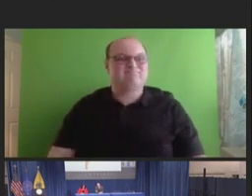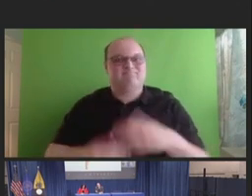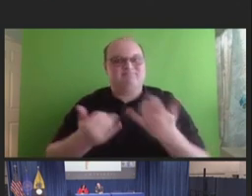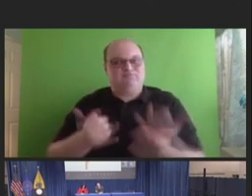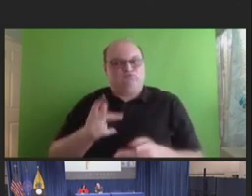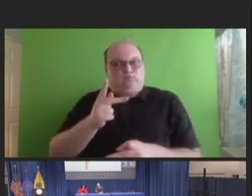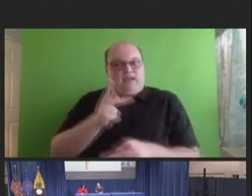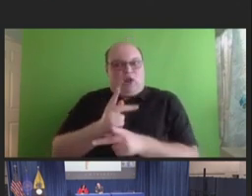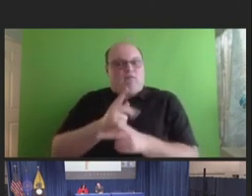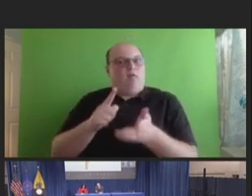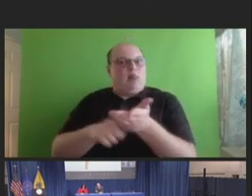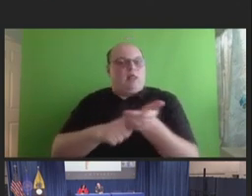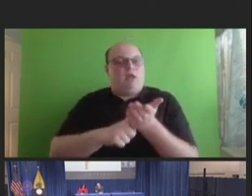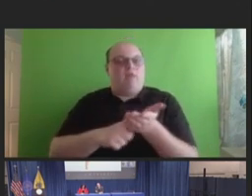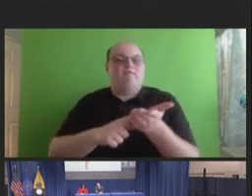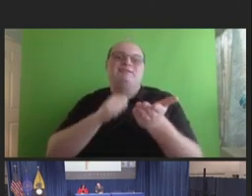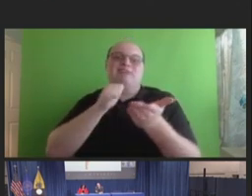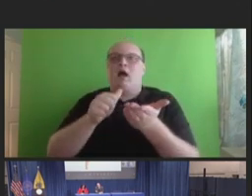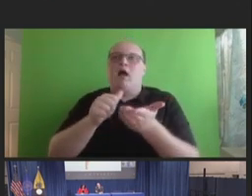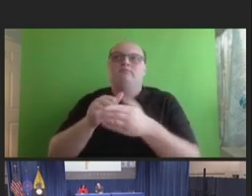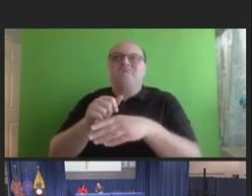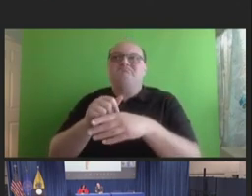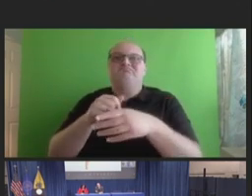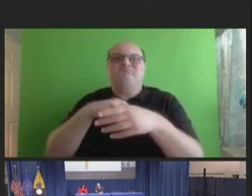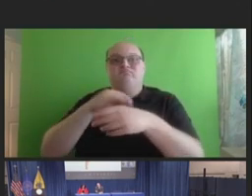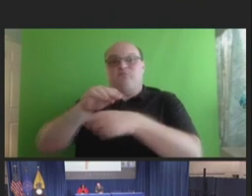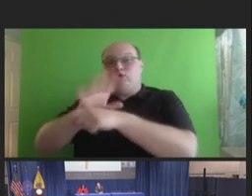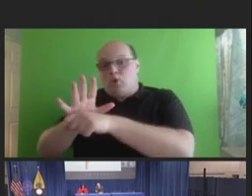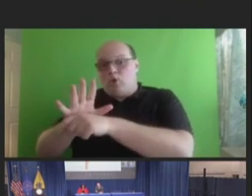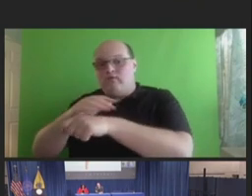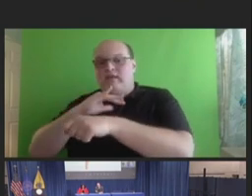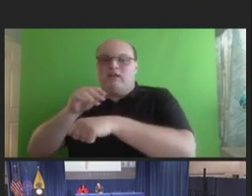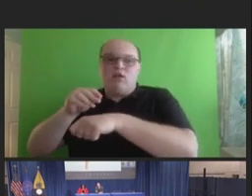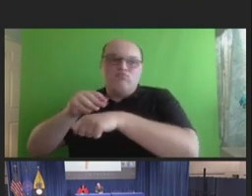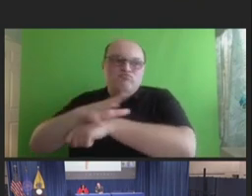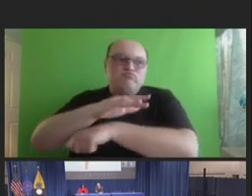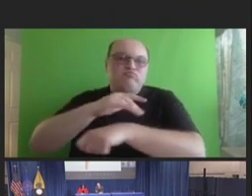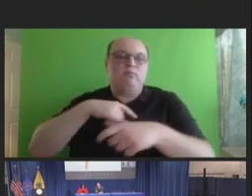that this doesn't bleed into -- over into apathy into some of our other vaccine spaces.